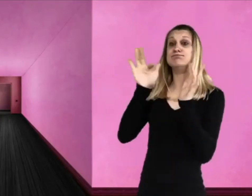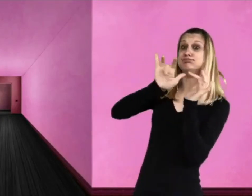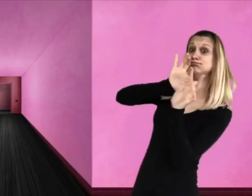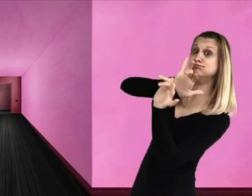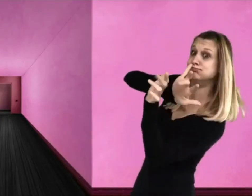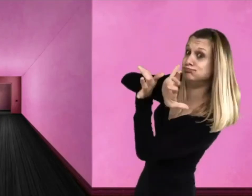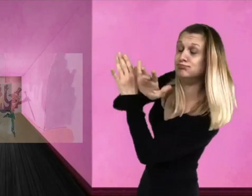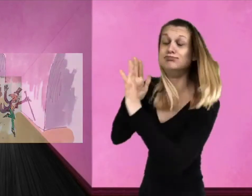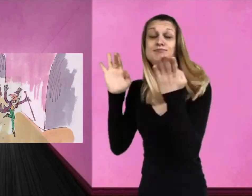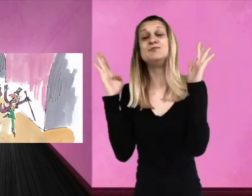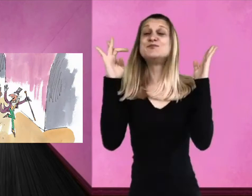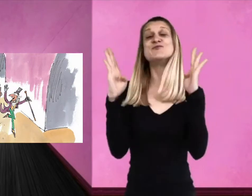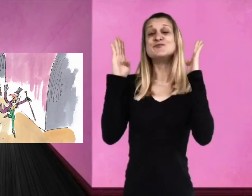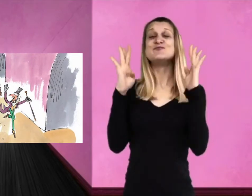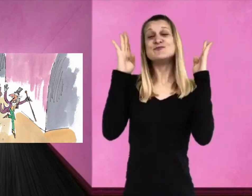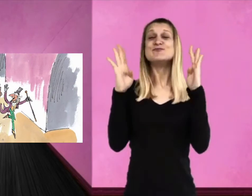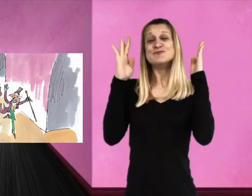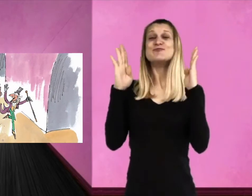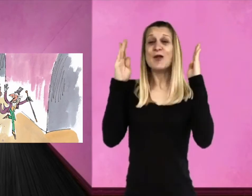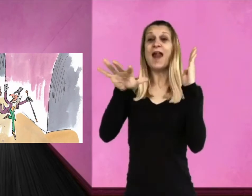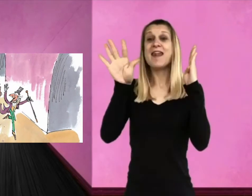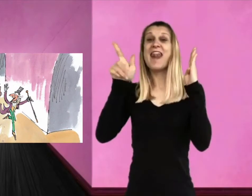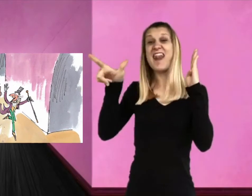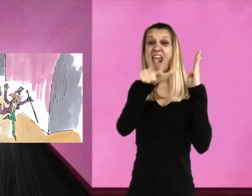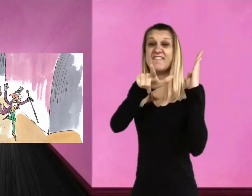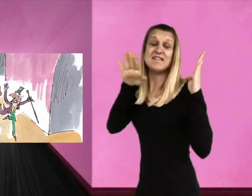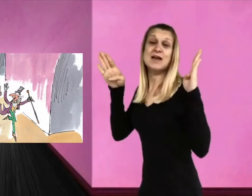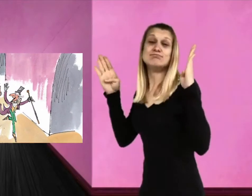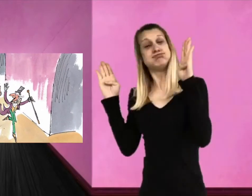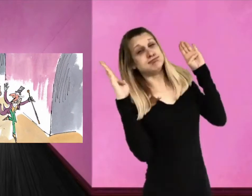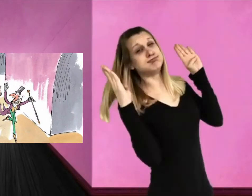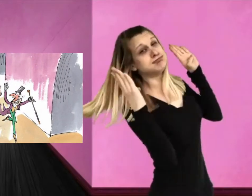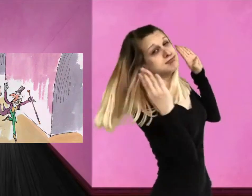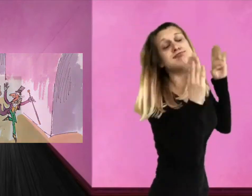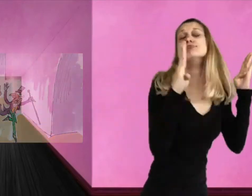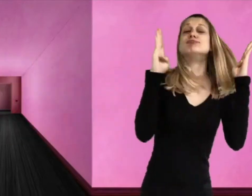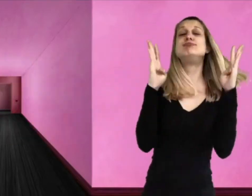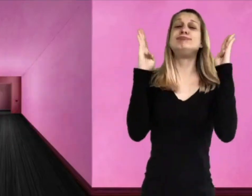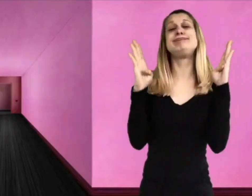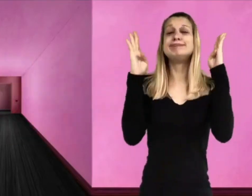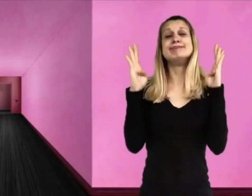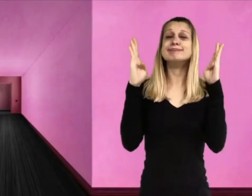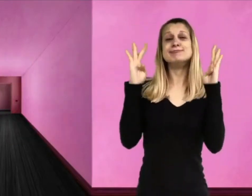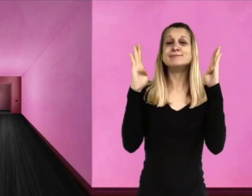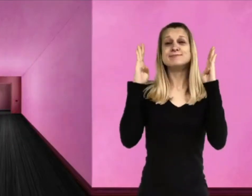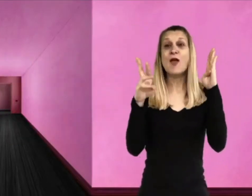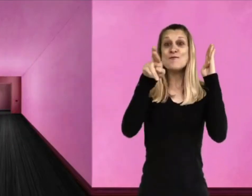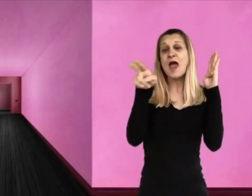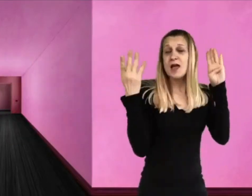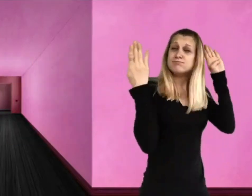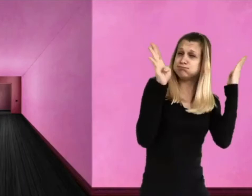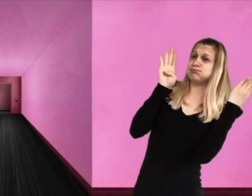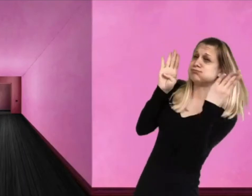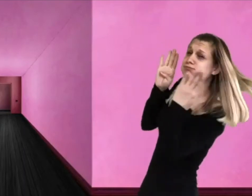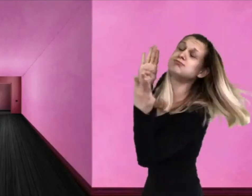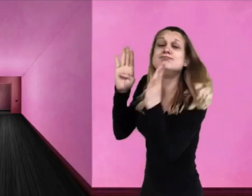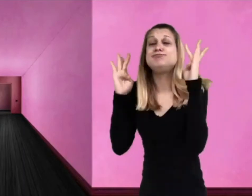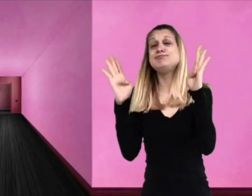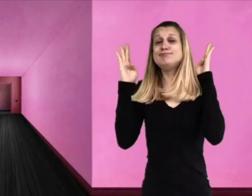Then he turned left. Then right again.